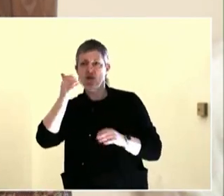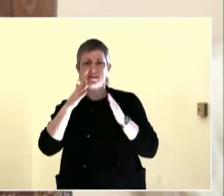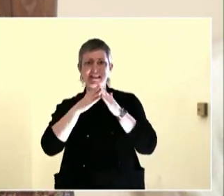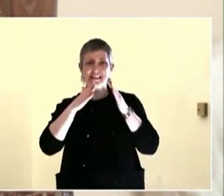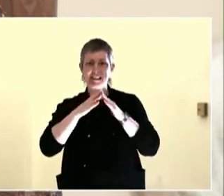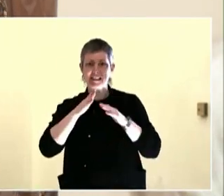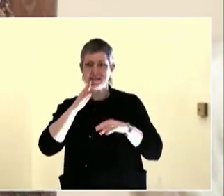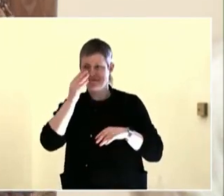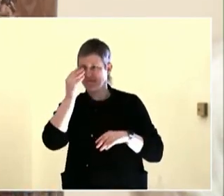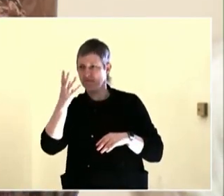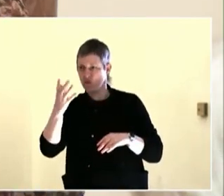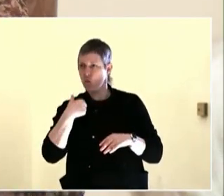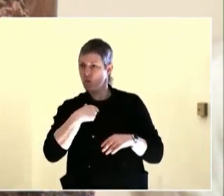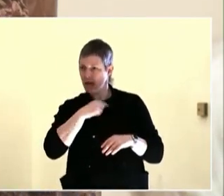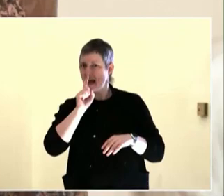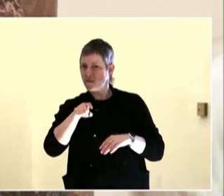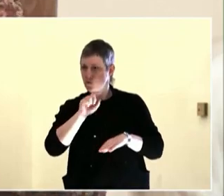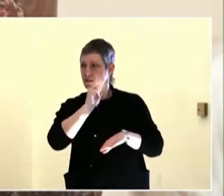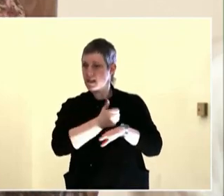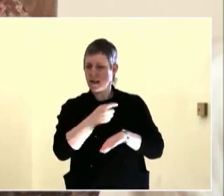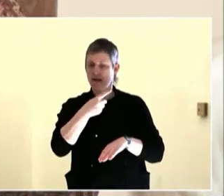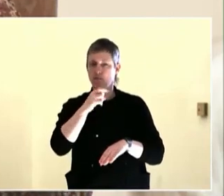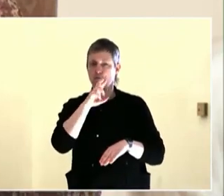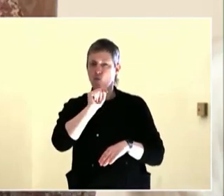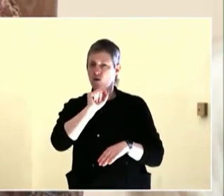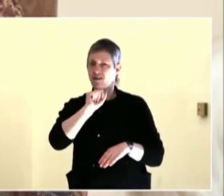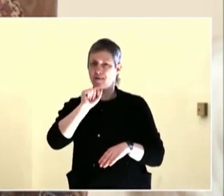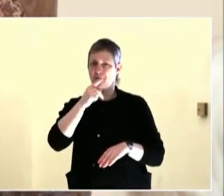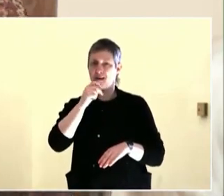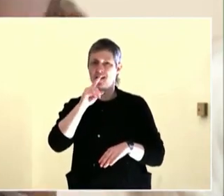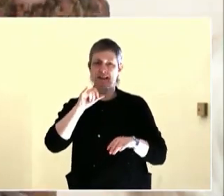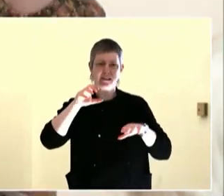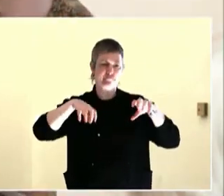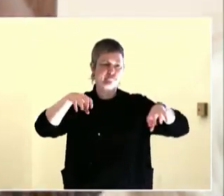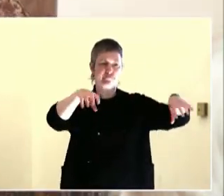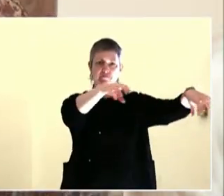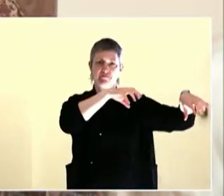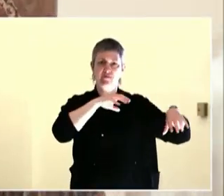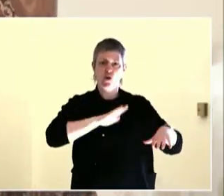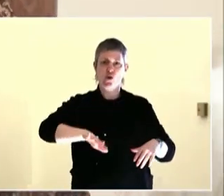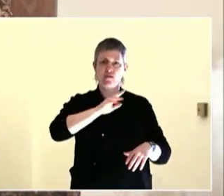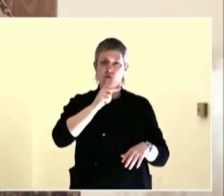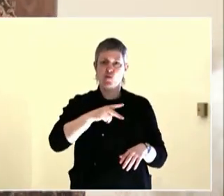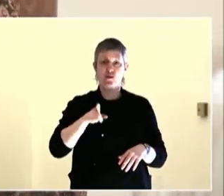to the meeting. That was the beginning. And then I'll jump forward to